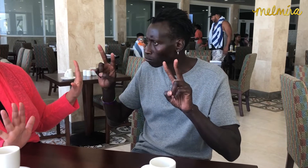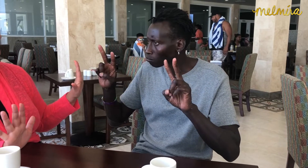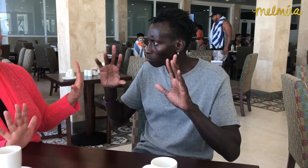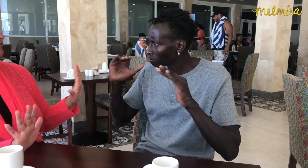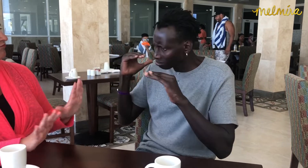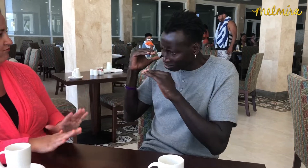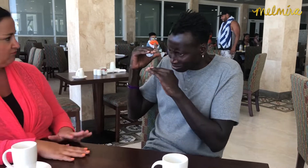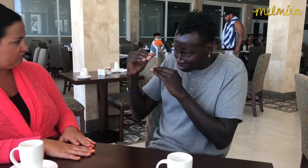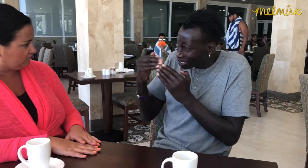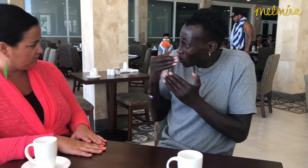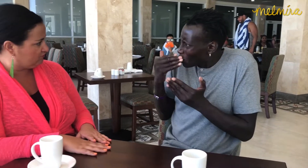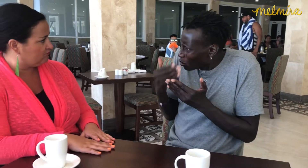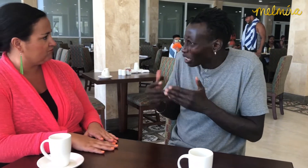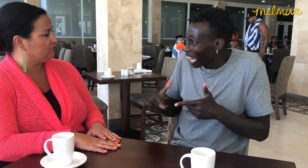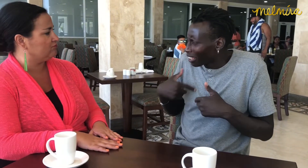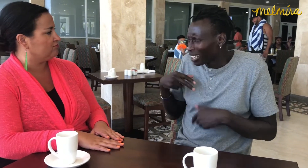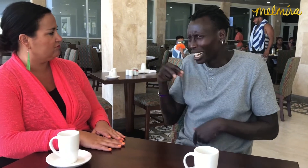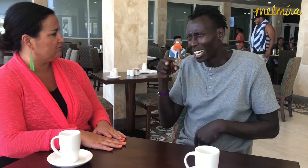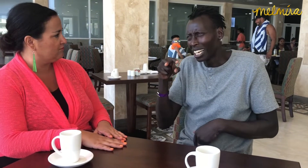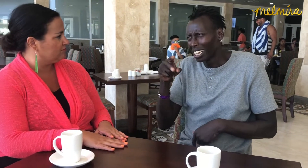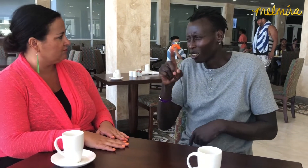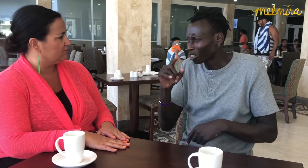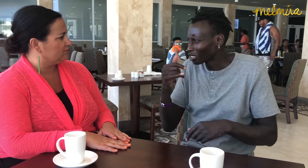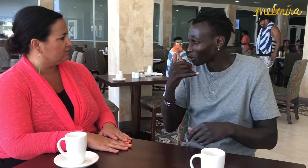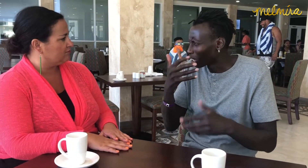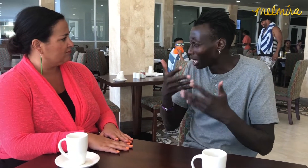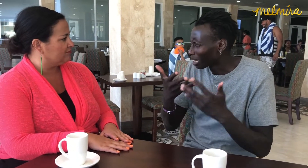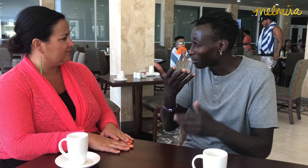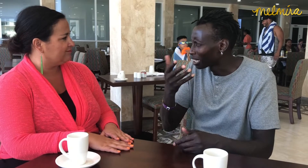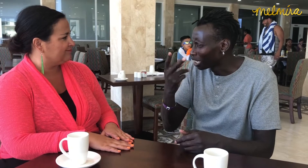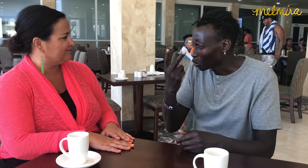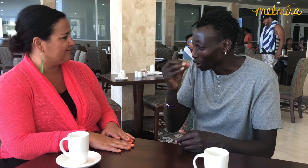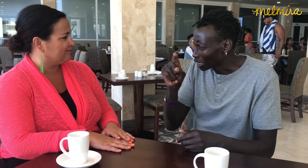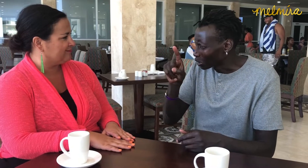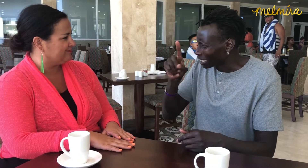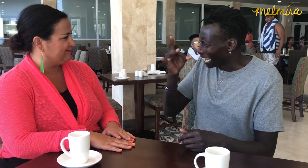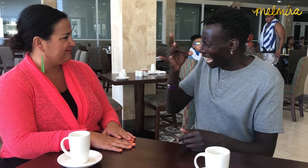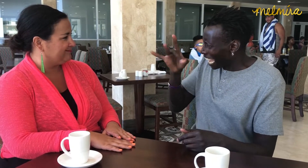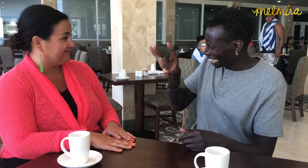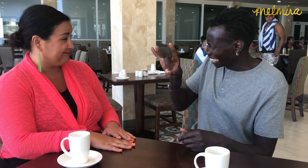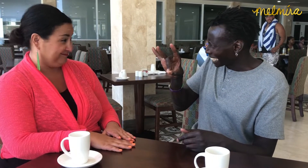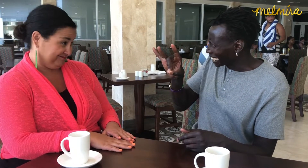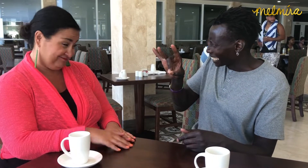They're living a better life. I'm shocked because it's 2018.